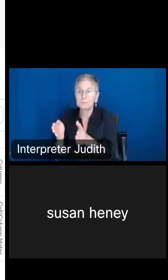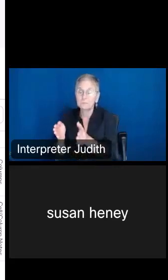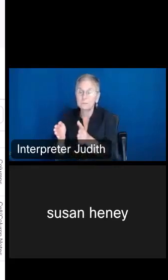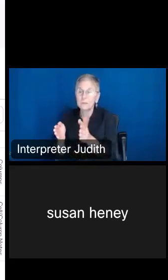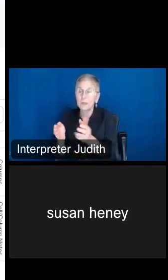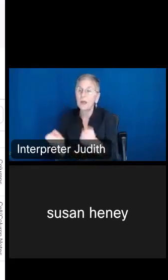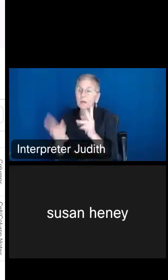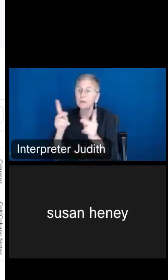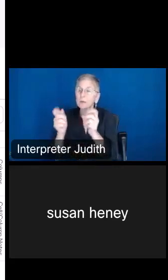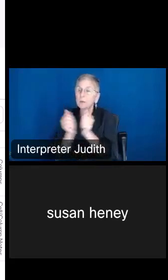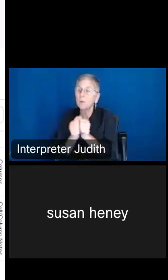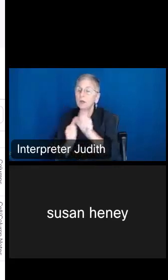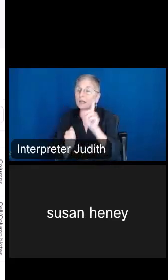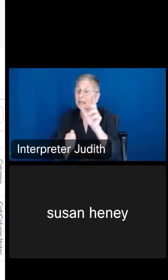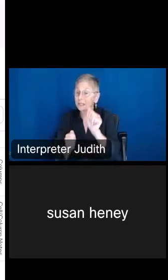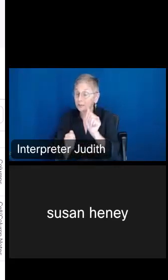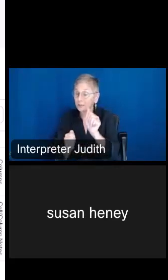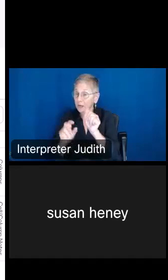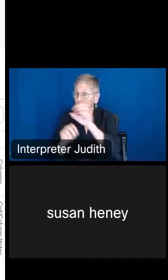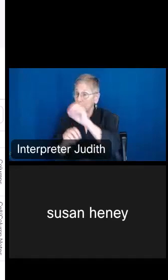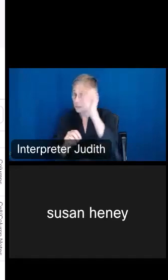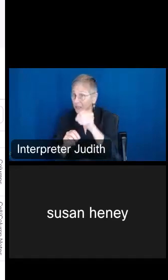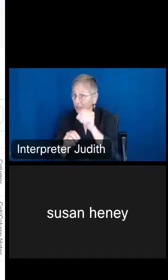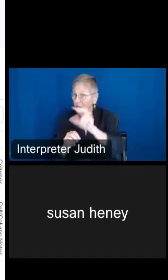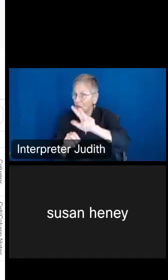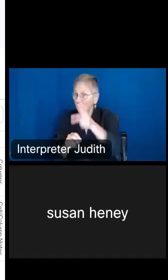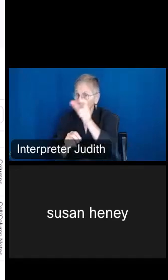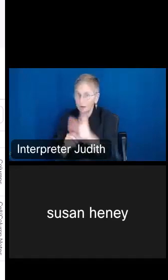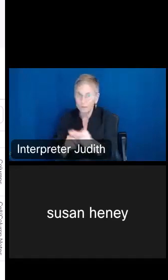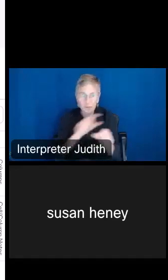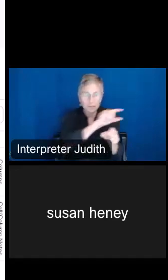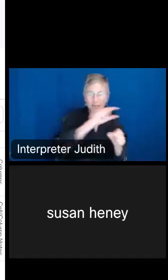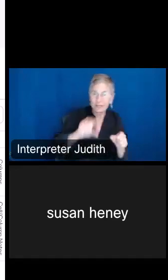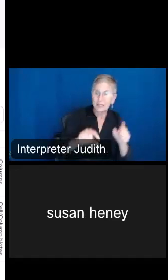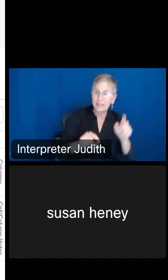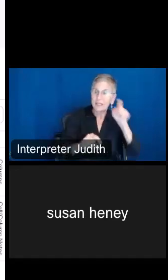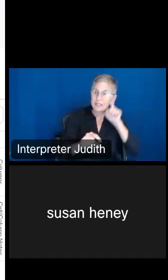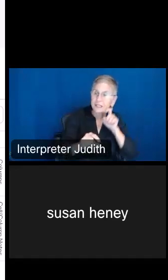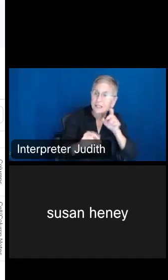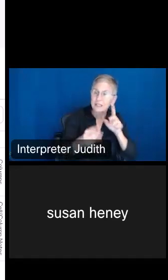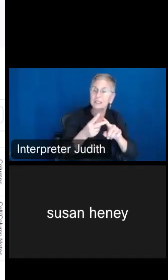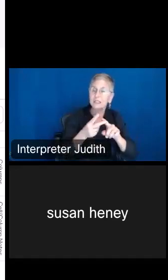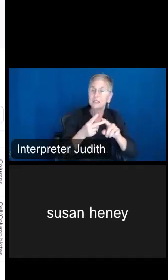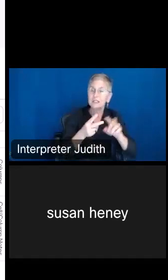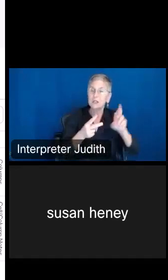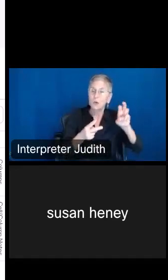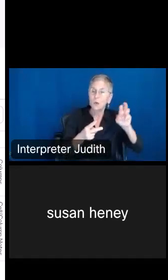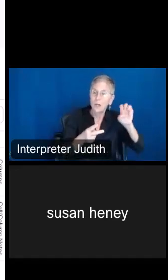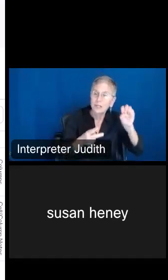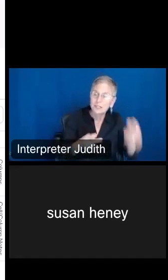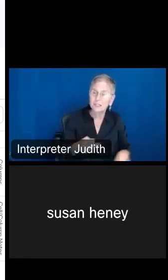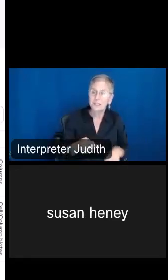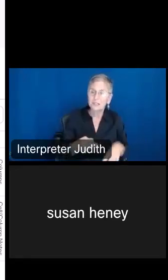in the third column. By row, you see sex, the breakdown, race and Hispanic origin. We